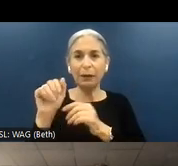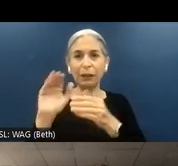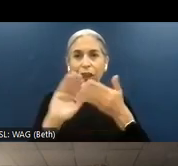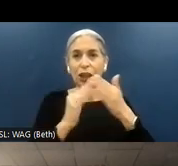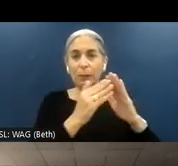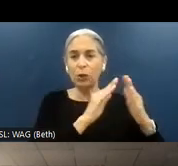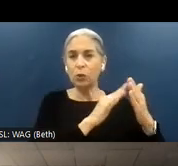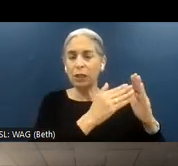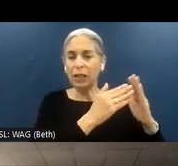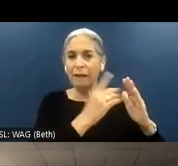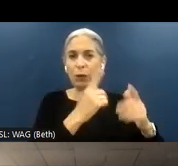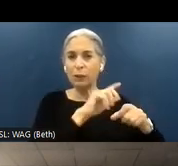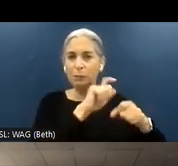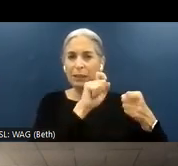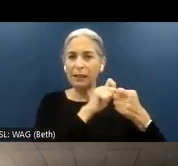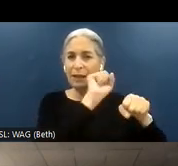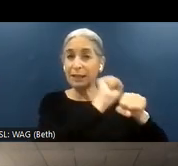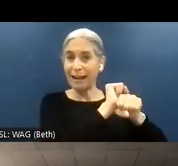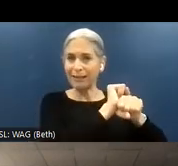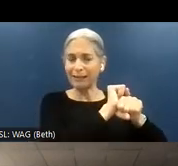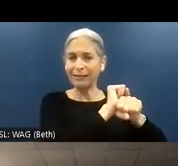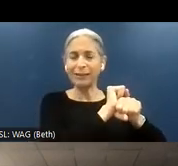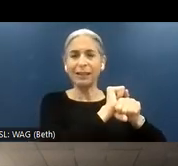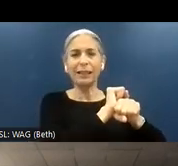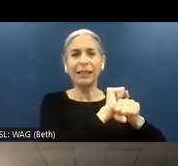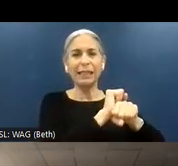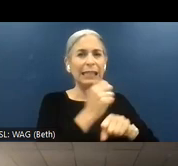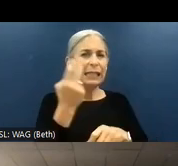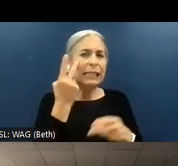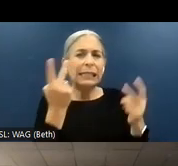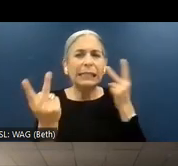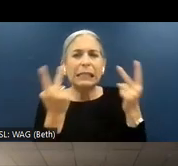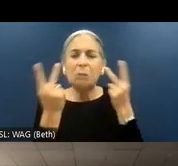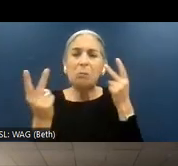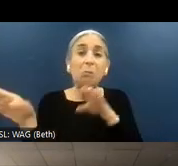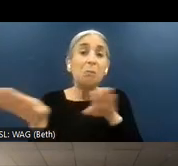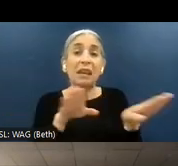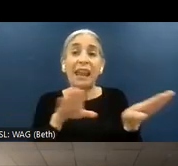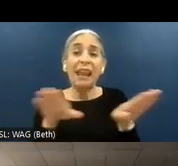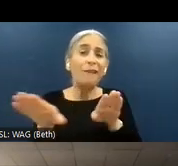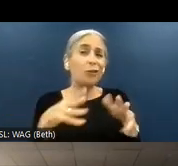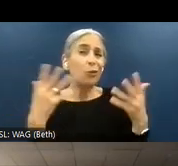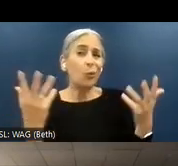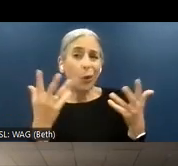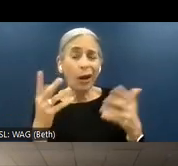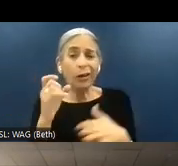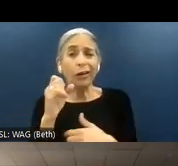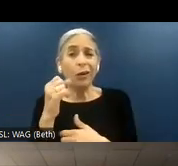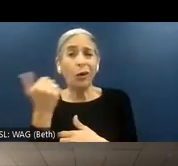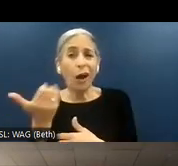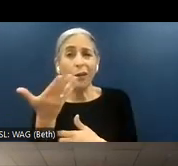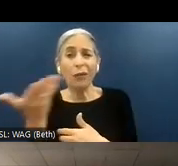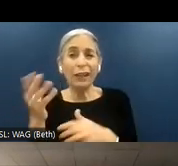specific tasks and see what is the behavior or other parameters that you can measure during